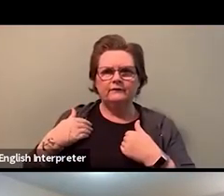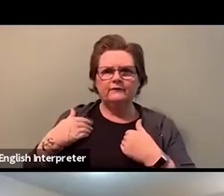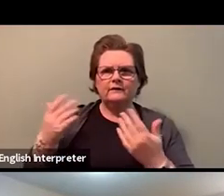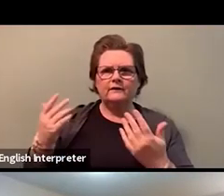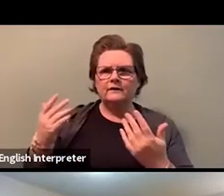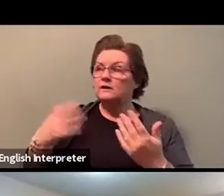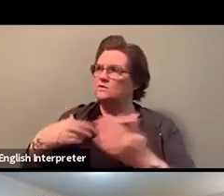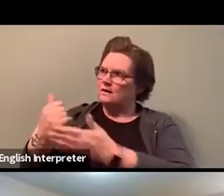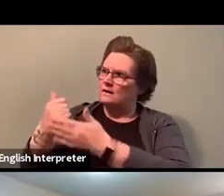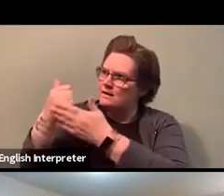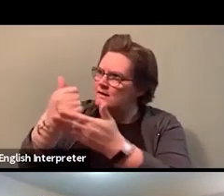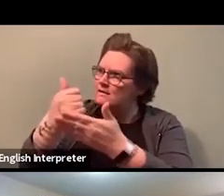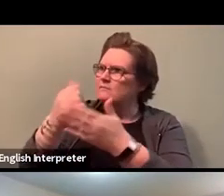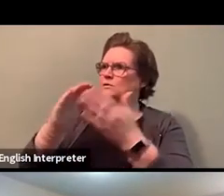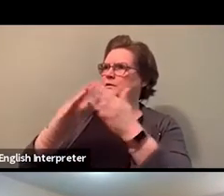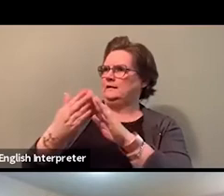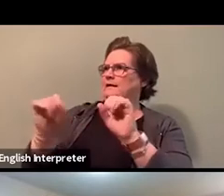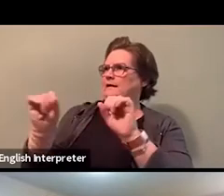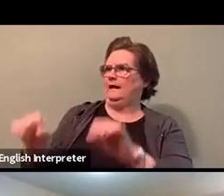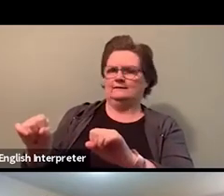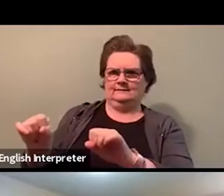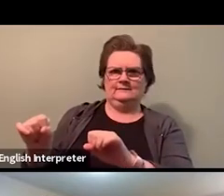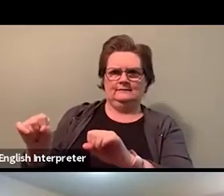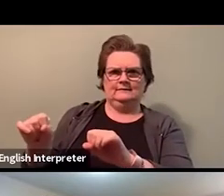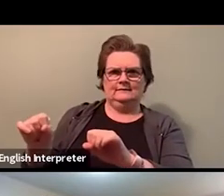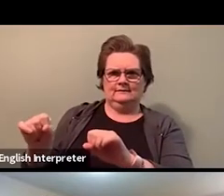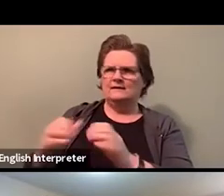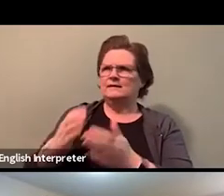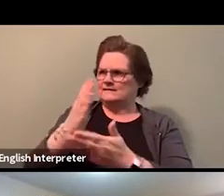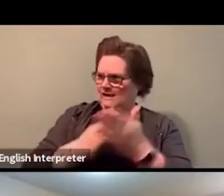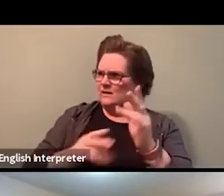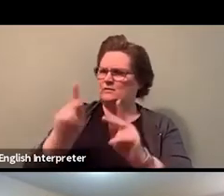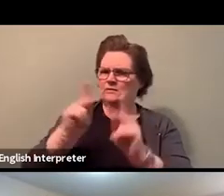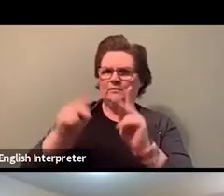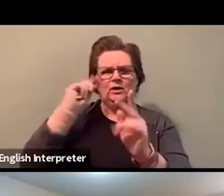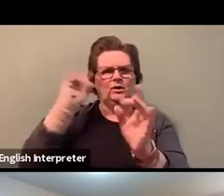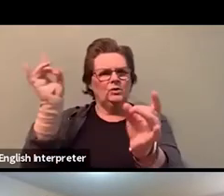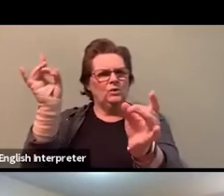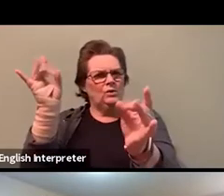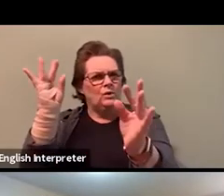disproportionately impacted by this pandemic, this sends a very loud message.